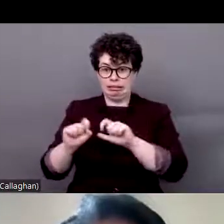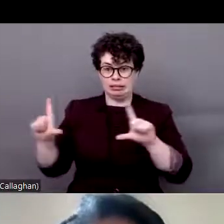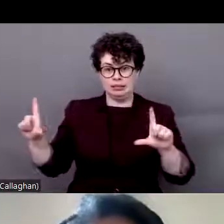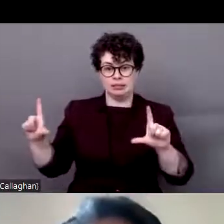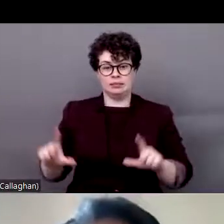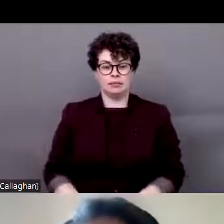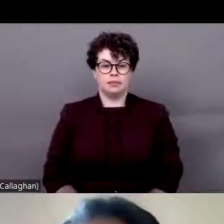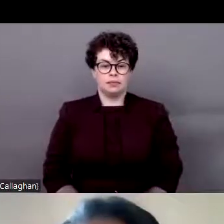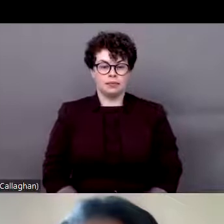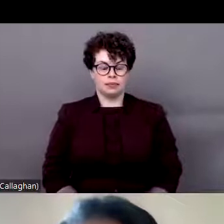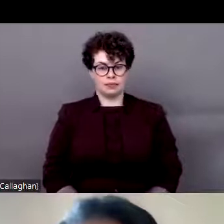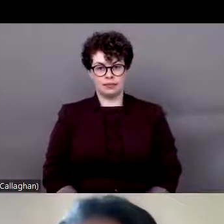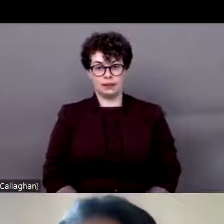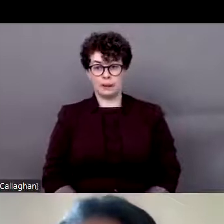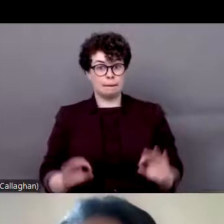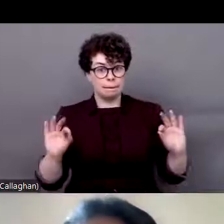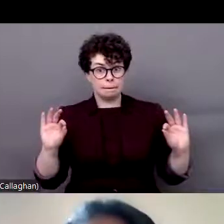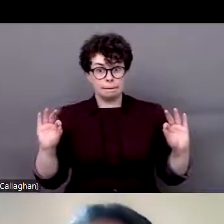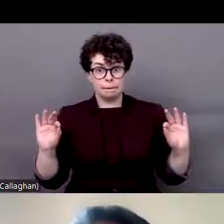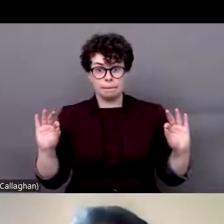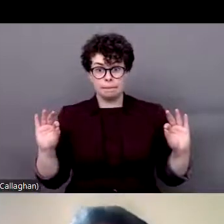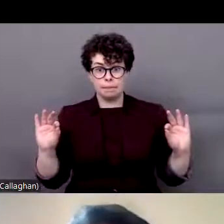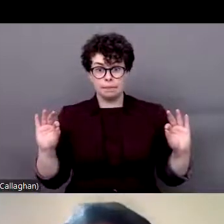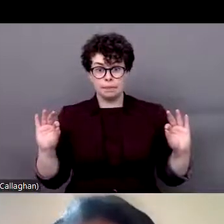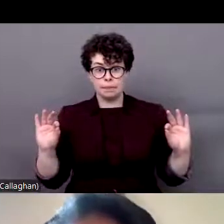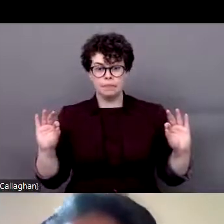me see if it works.